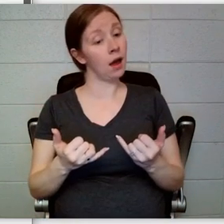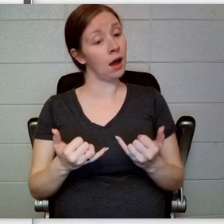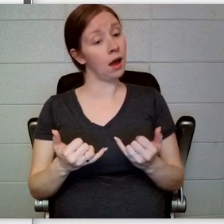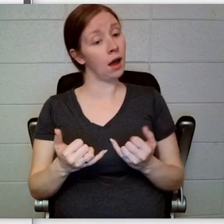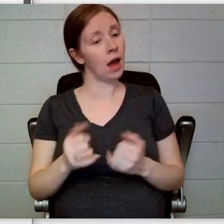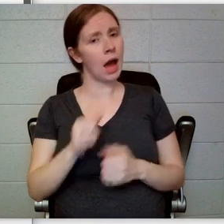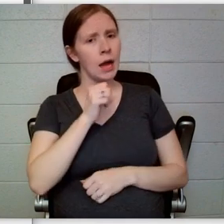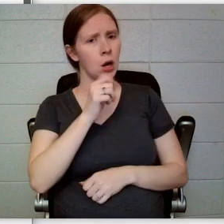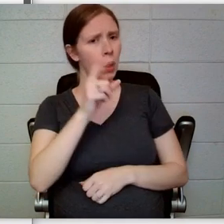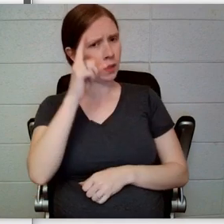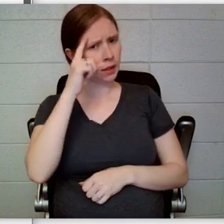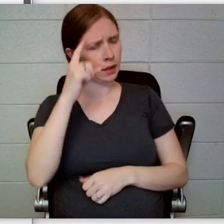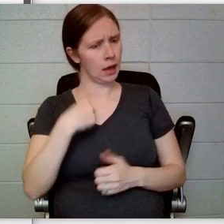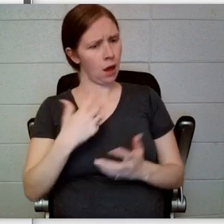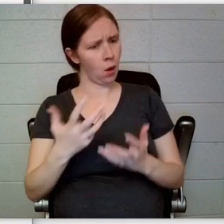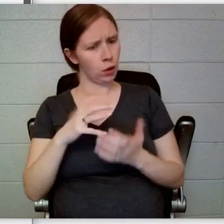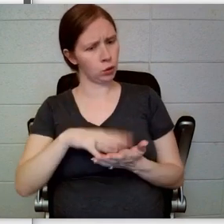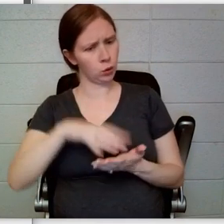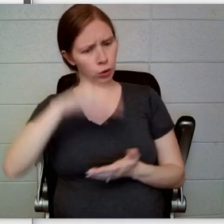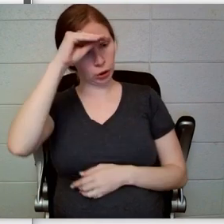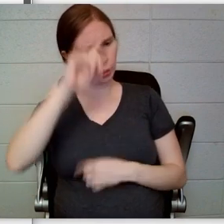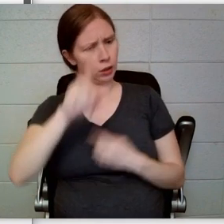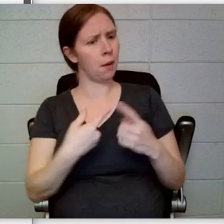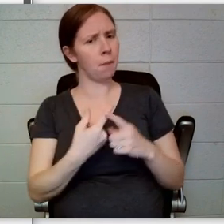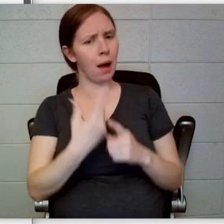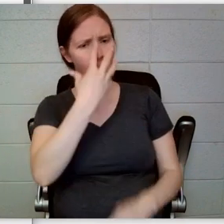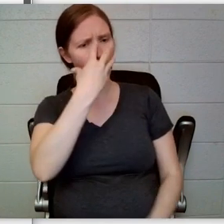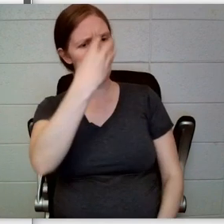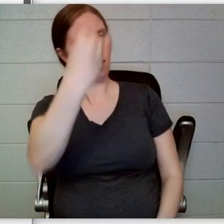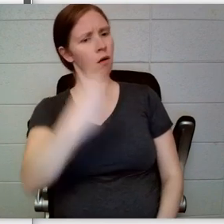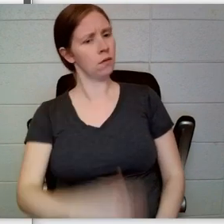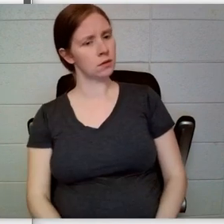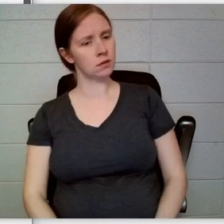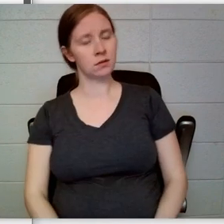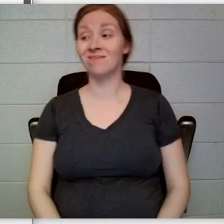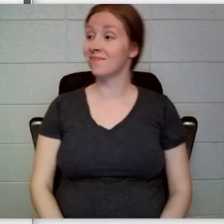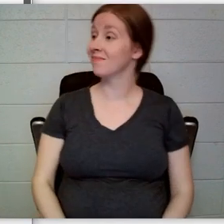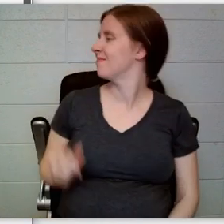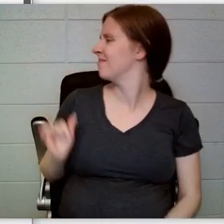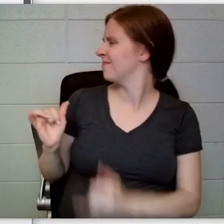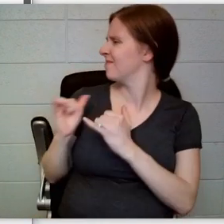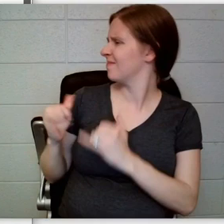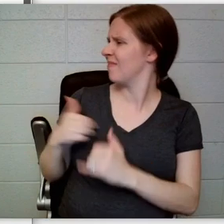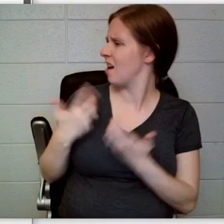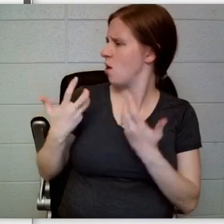wolves.” “Nor I,” Violet said, “on mechanical engineering.